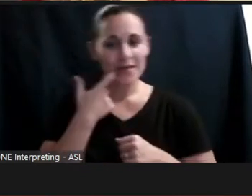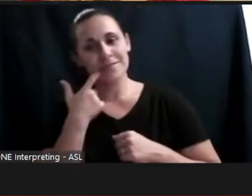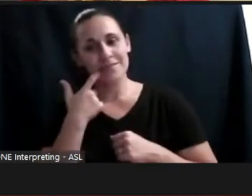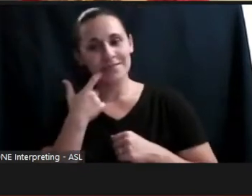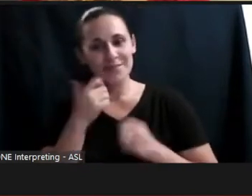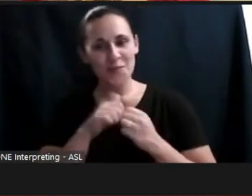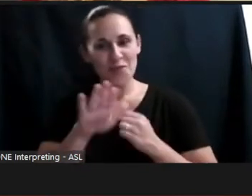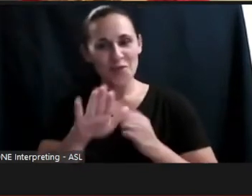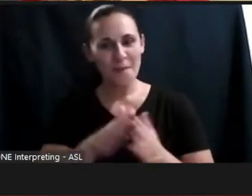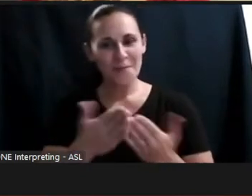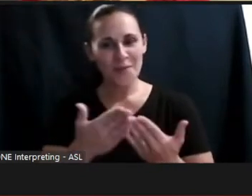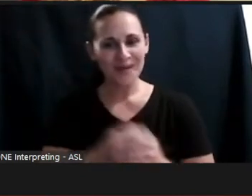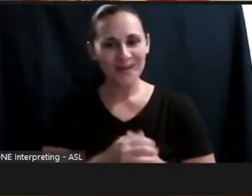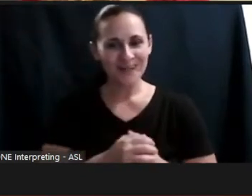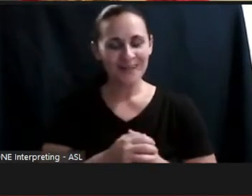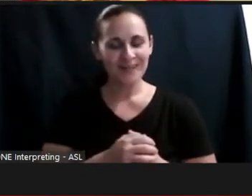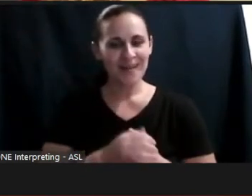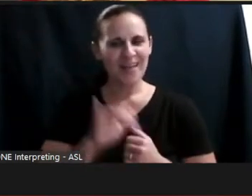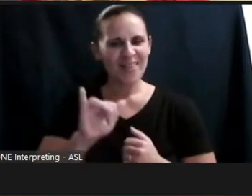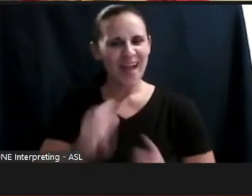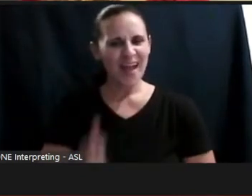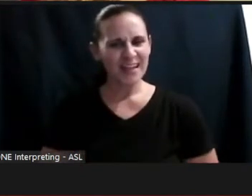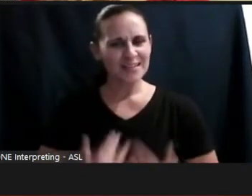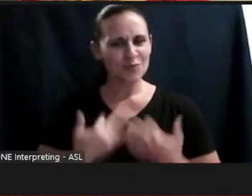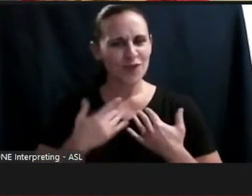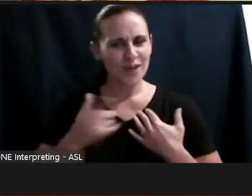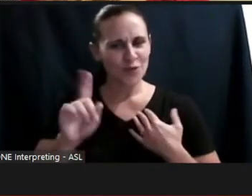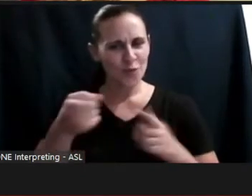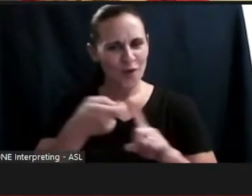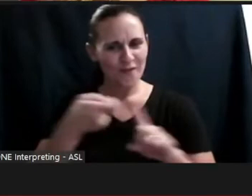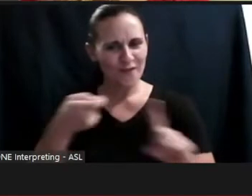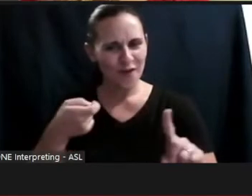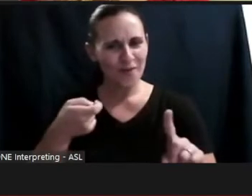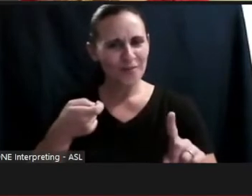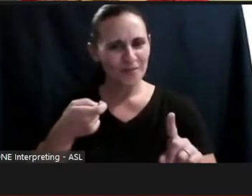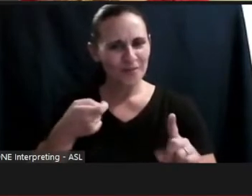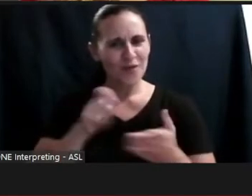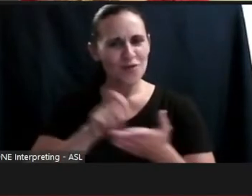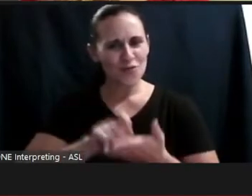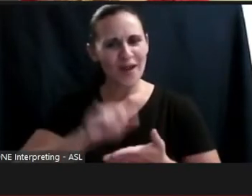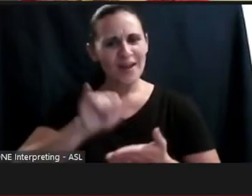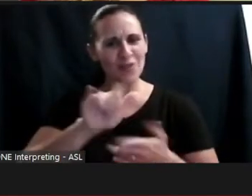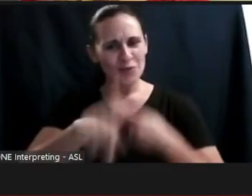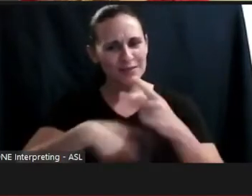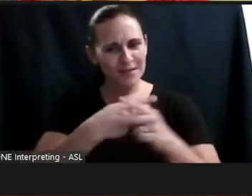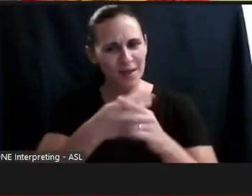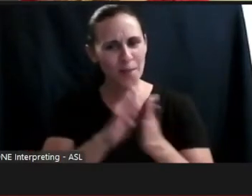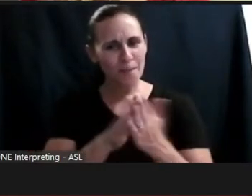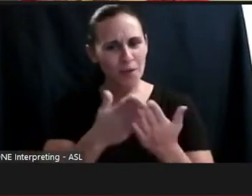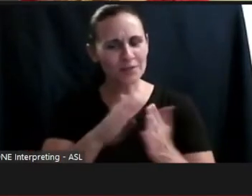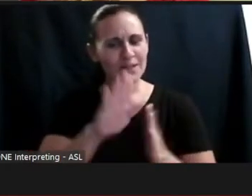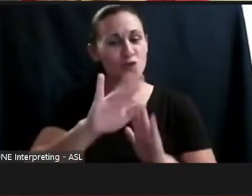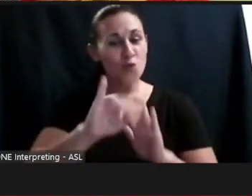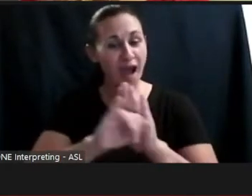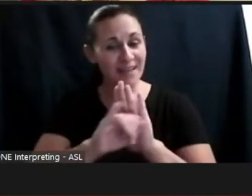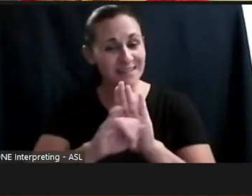your inspiration for writing this novel, and how did your identity as a doctor with a disability